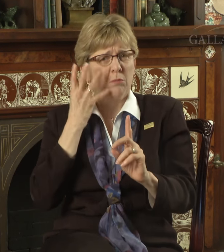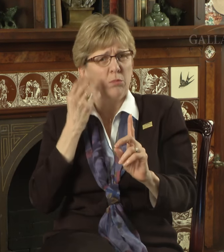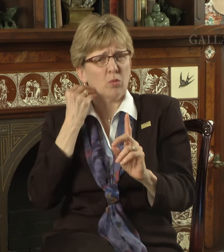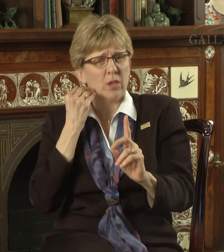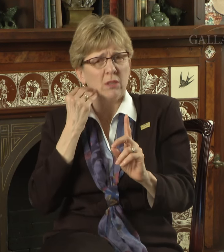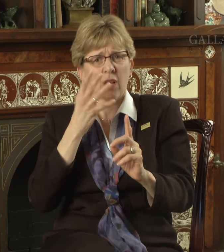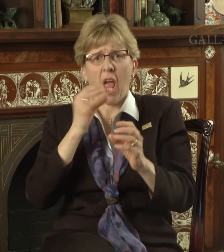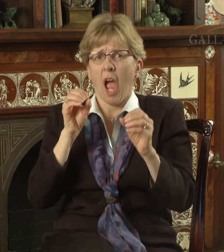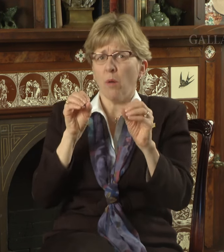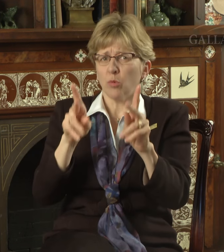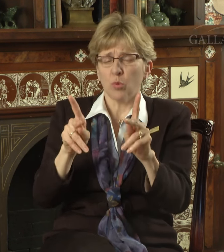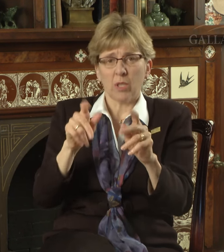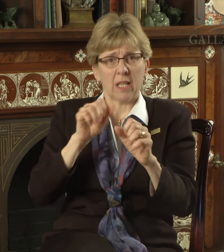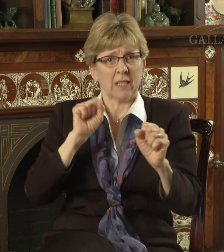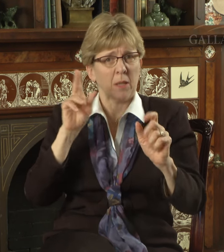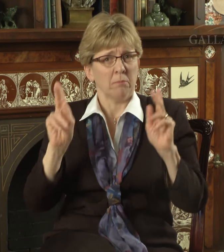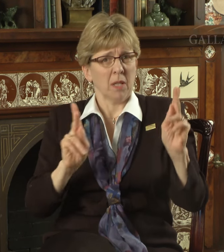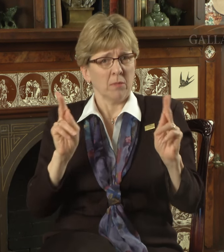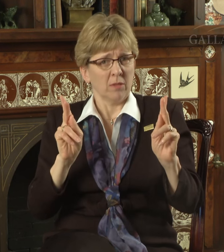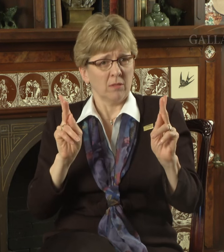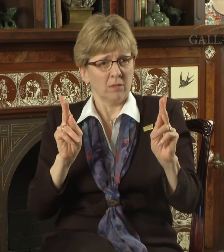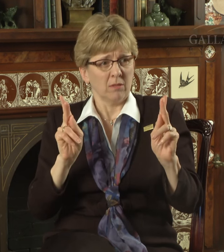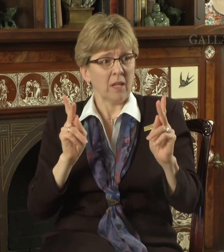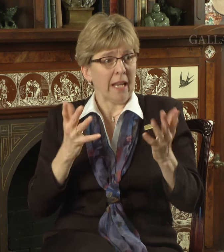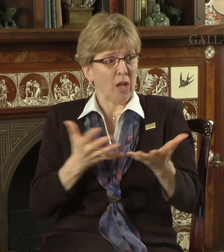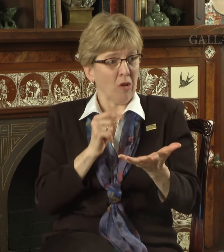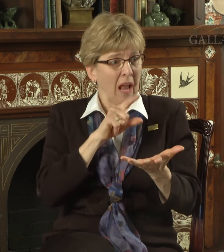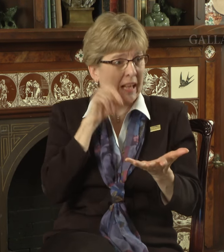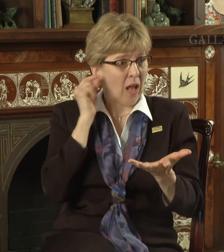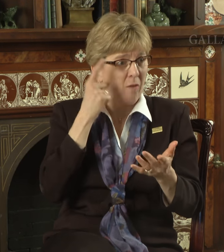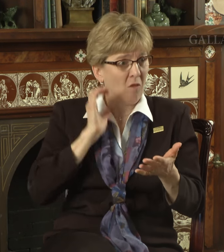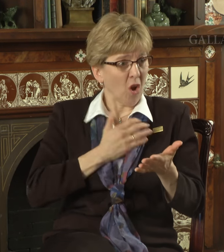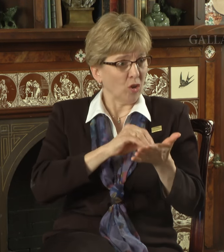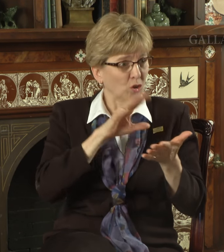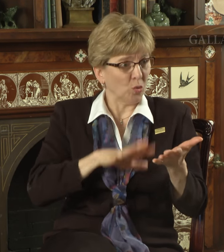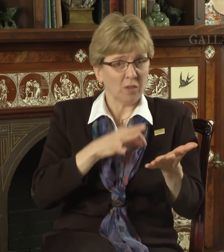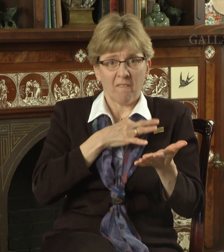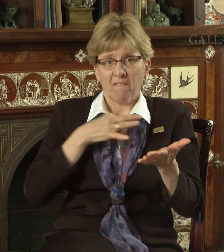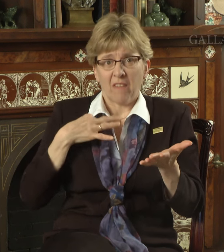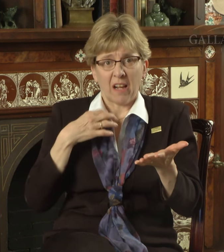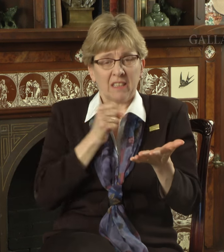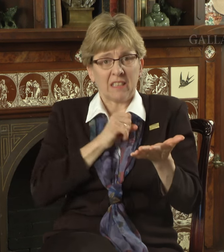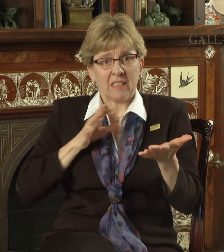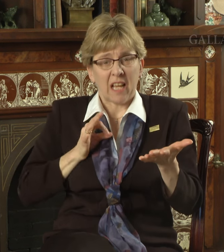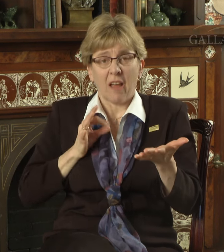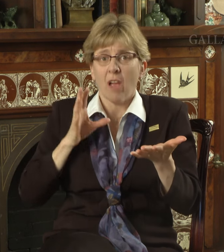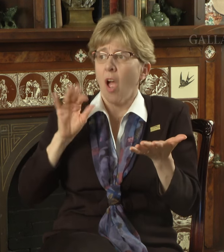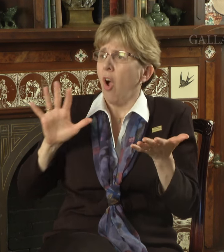our experiences and opportunities as a people - here at Gallaudet for our students, faculty and staff -